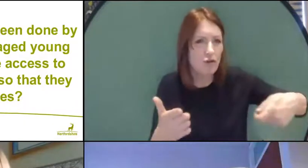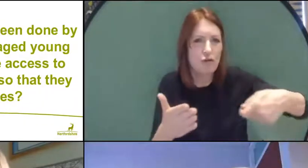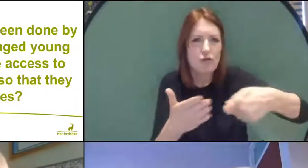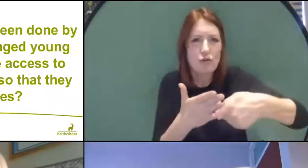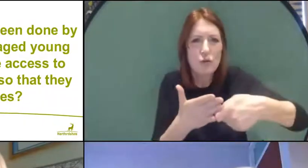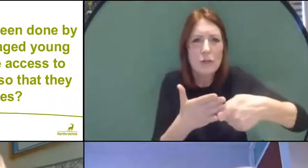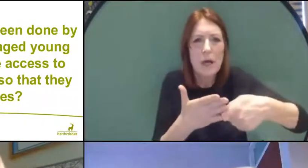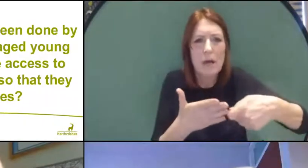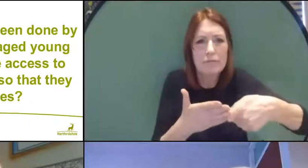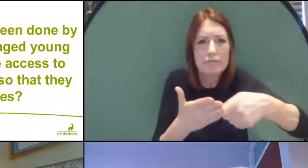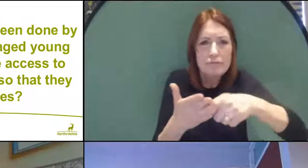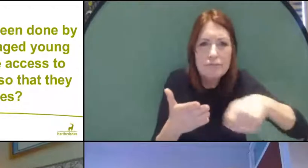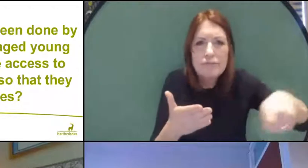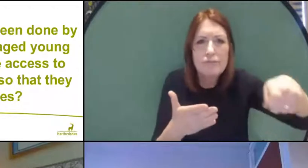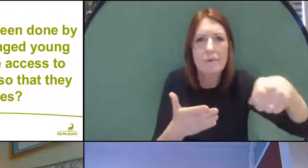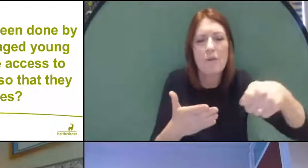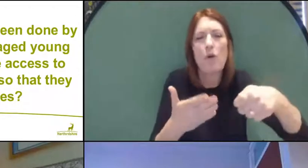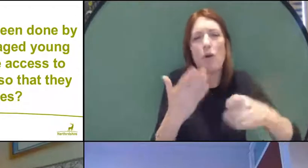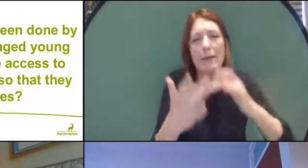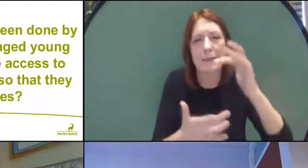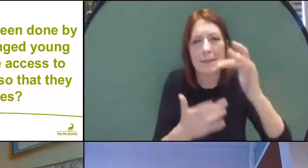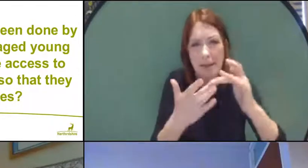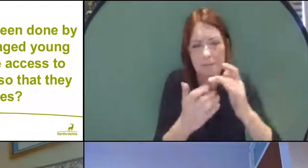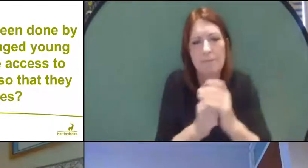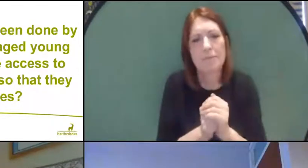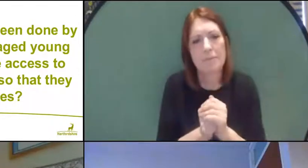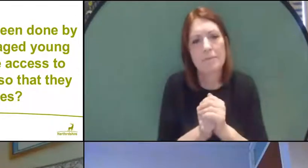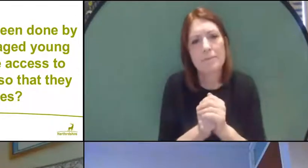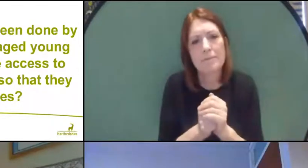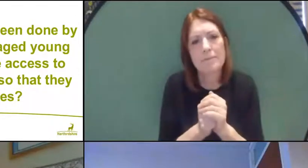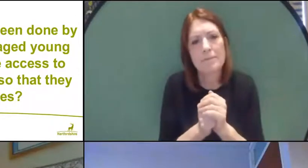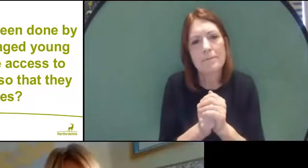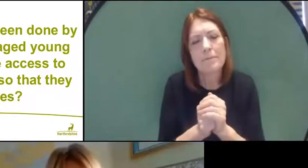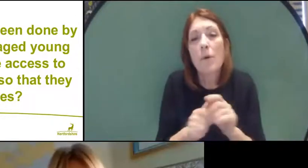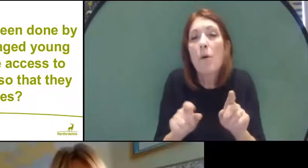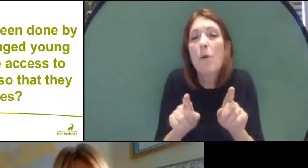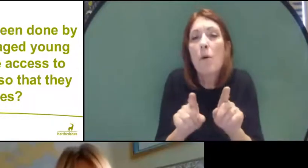so there is that supports going forward as well. We also know that some local companies